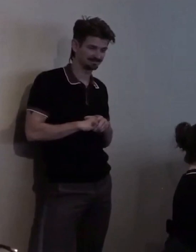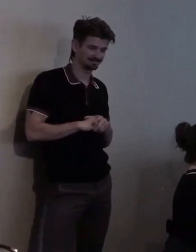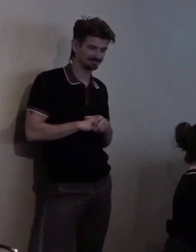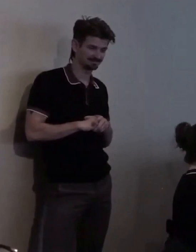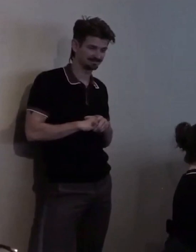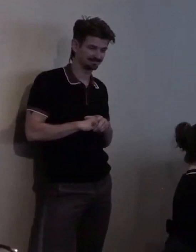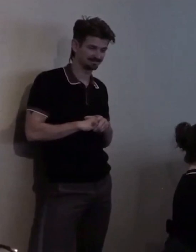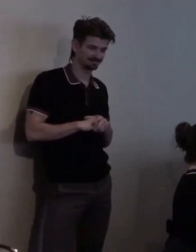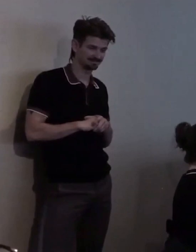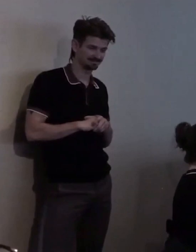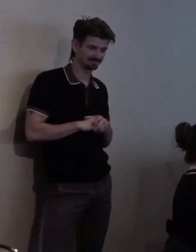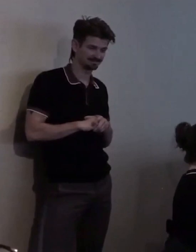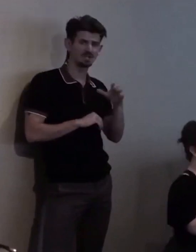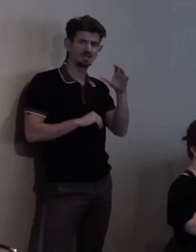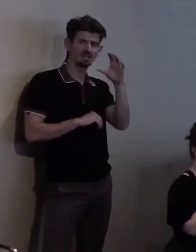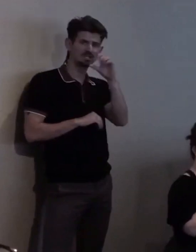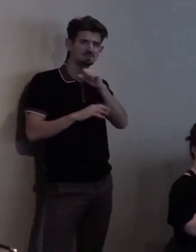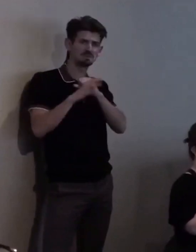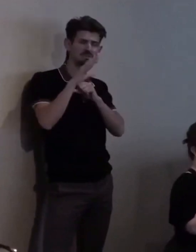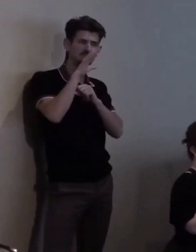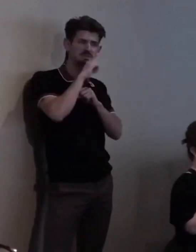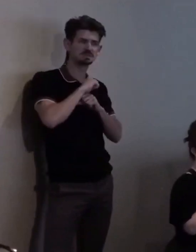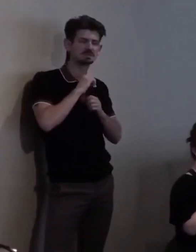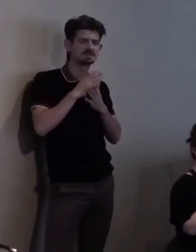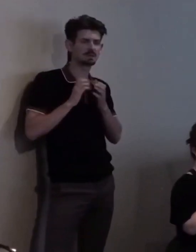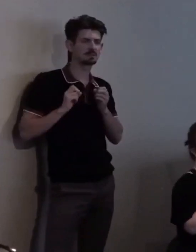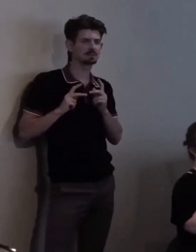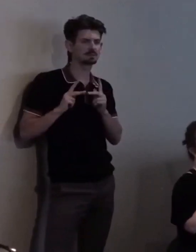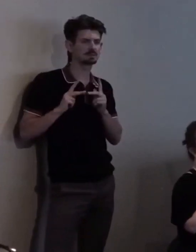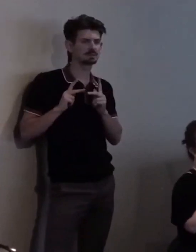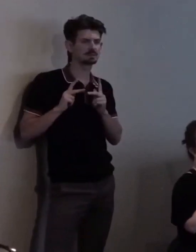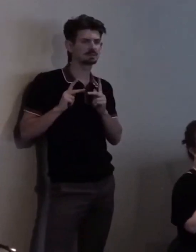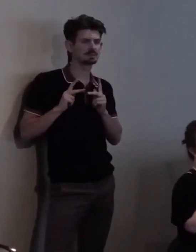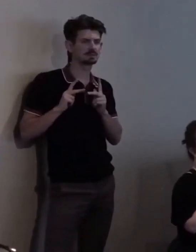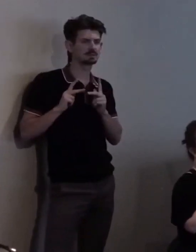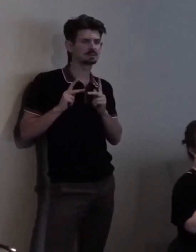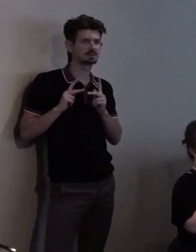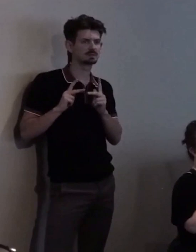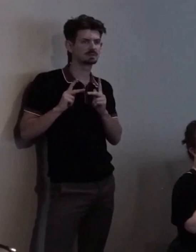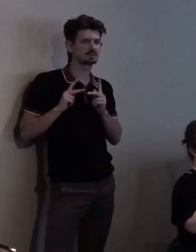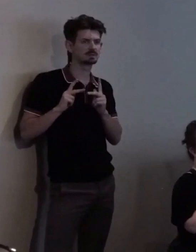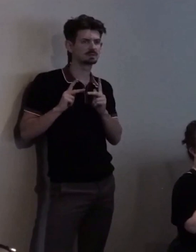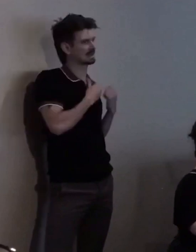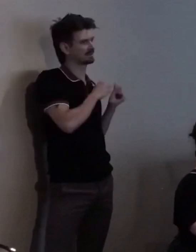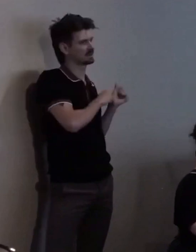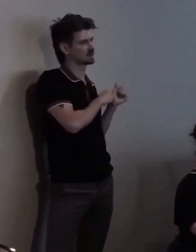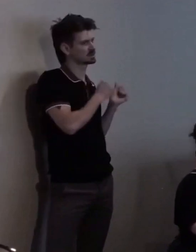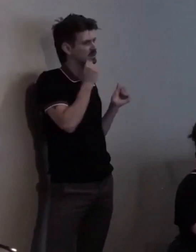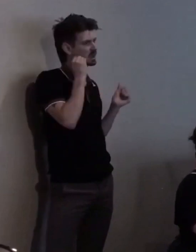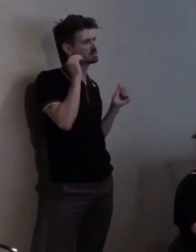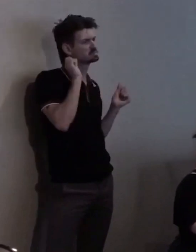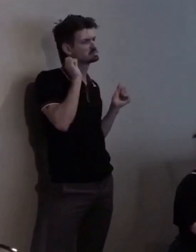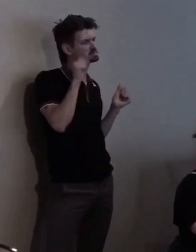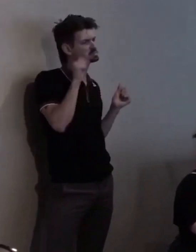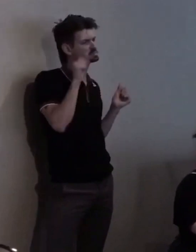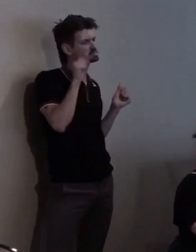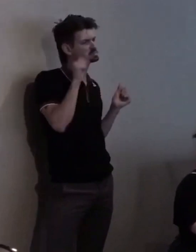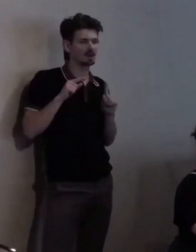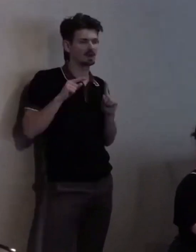a lot on her own life became a living in a nursing home, she had a... She was really independent